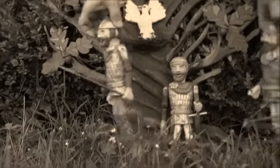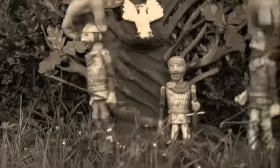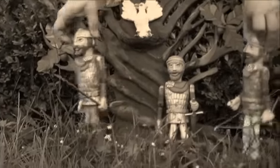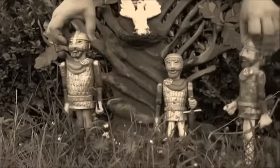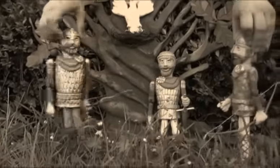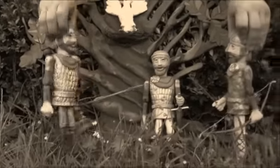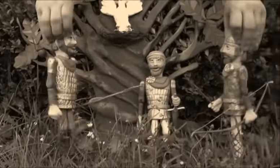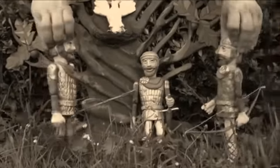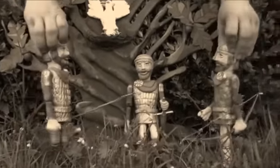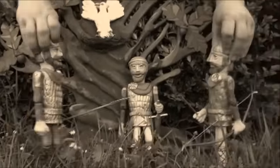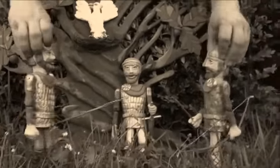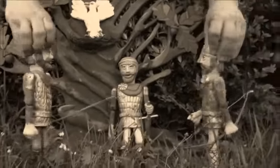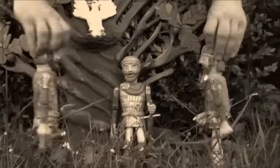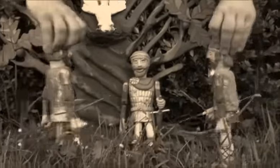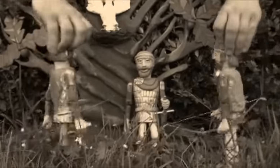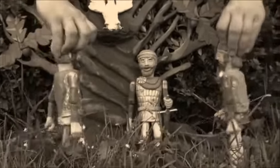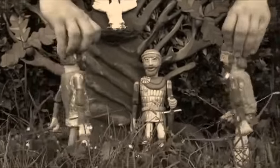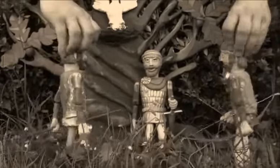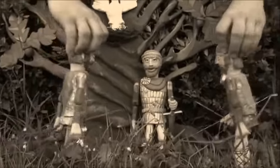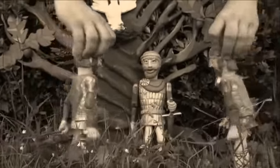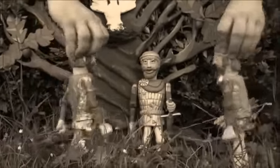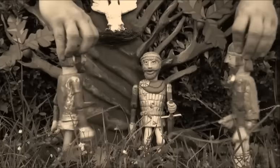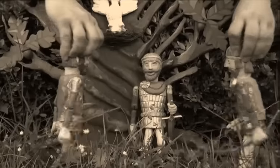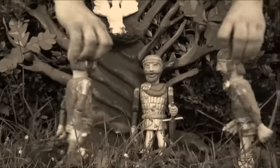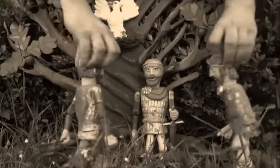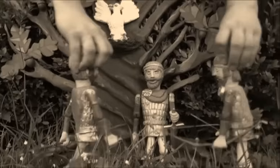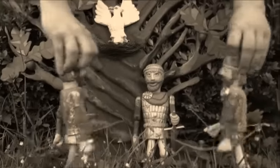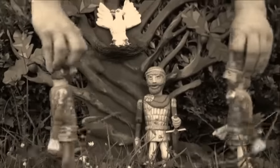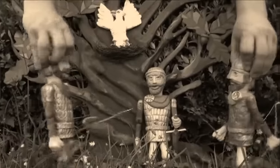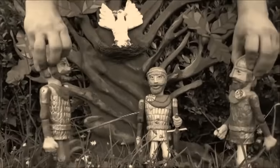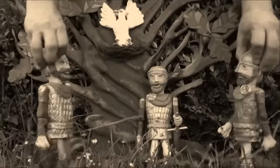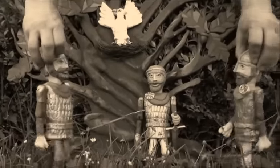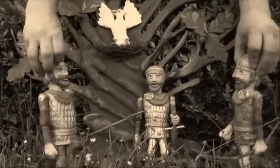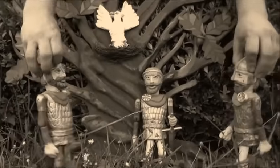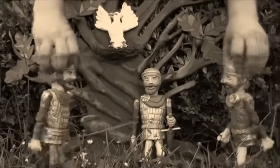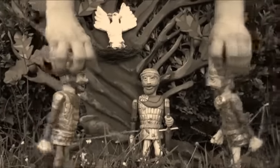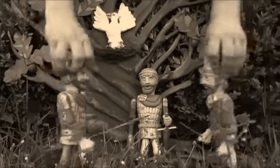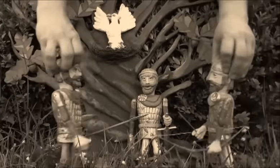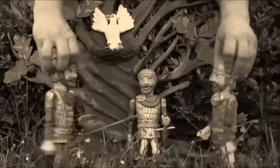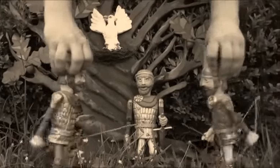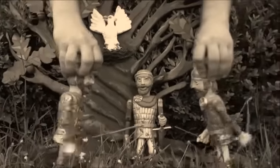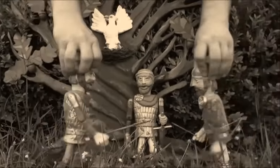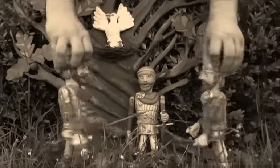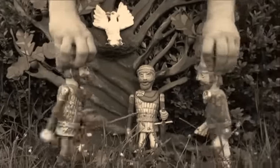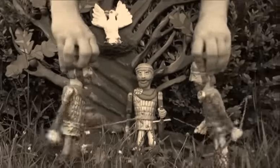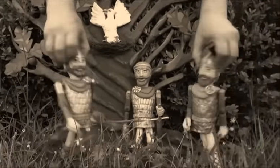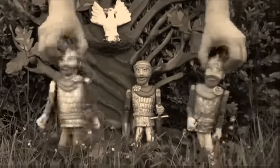The brothers respected his decision, Said good bye,